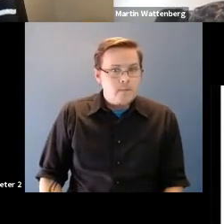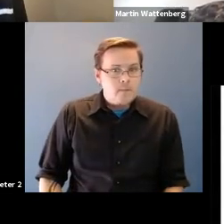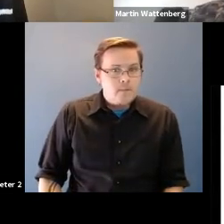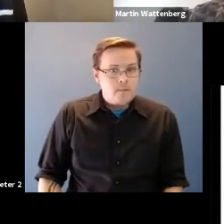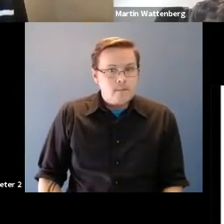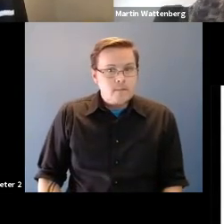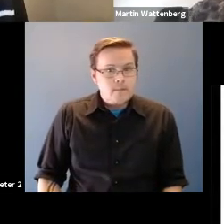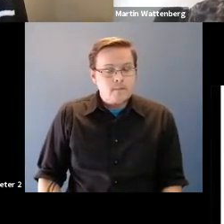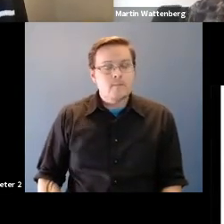Fernanda Viegas: Oh, I think you're muted.